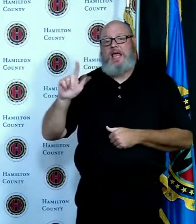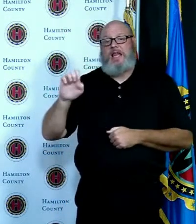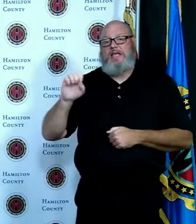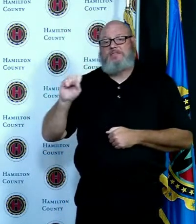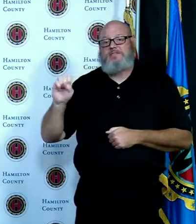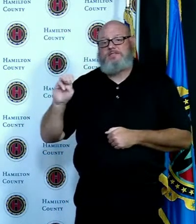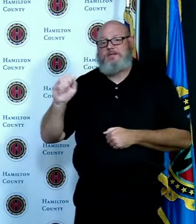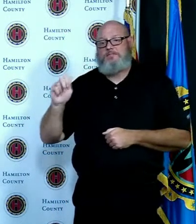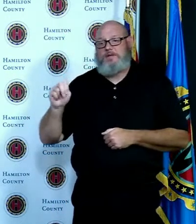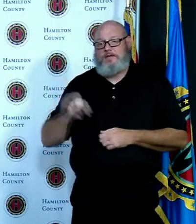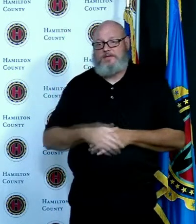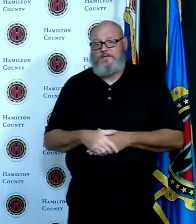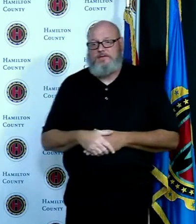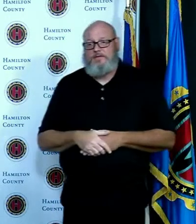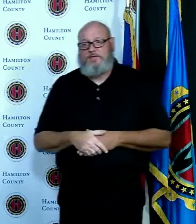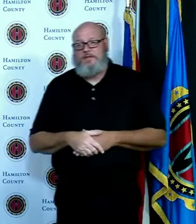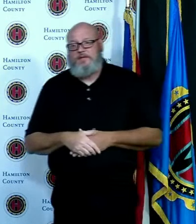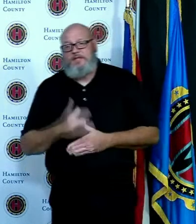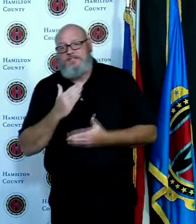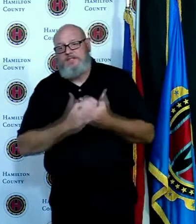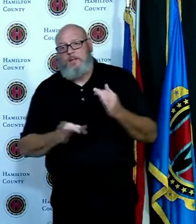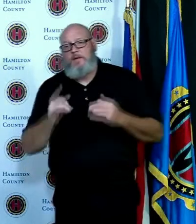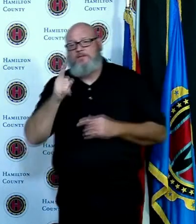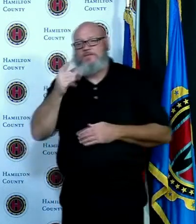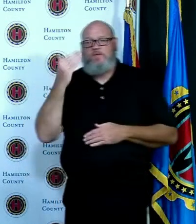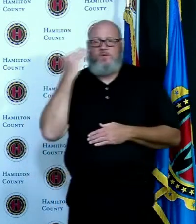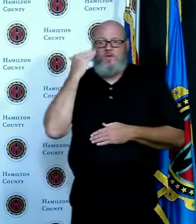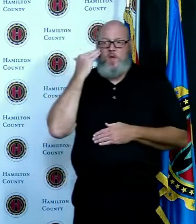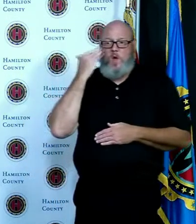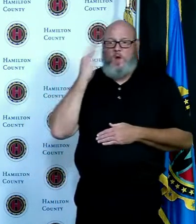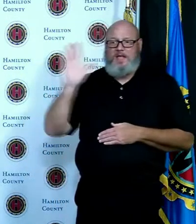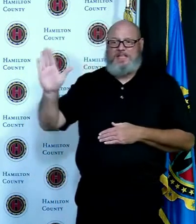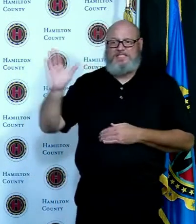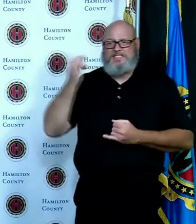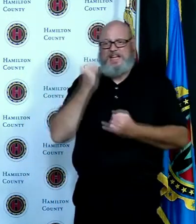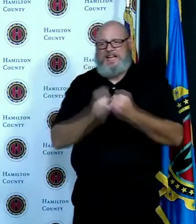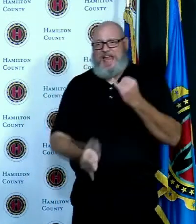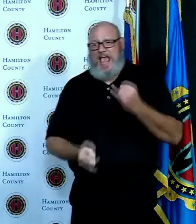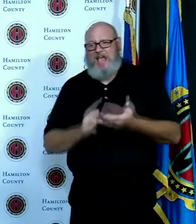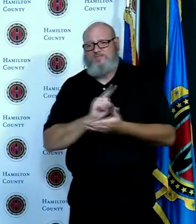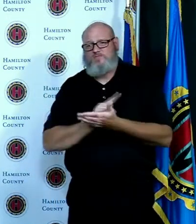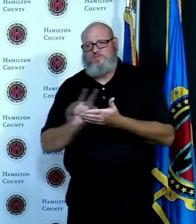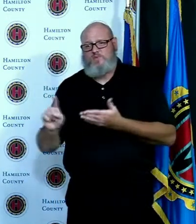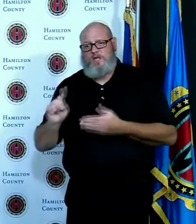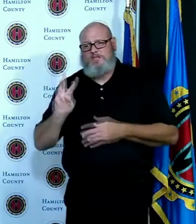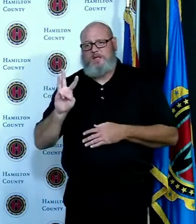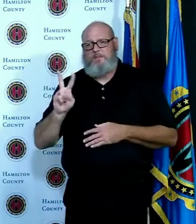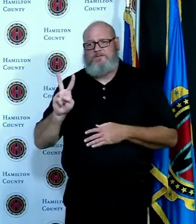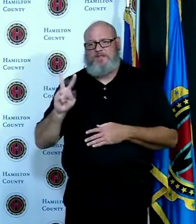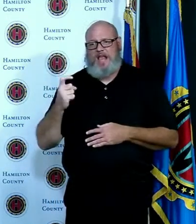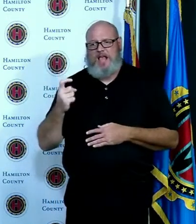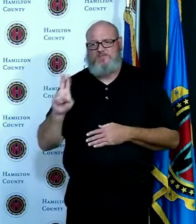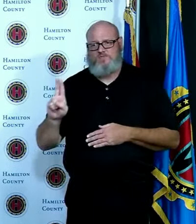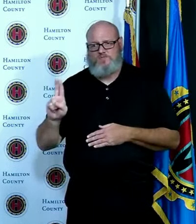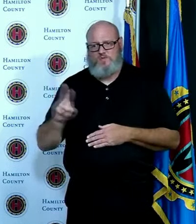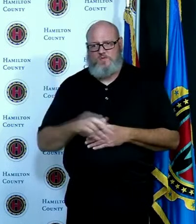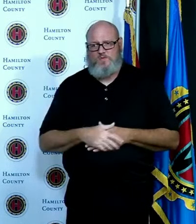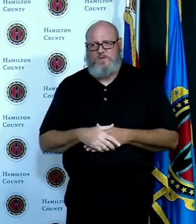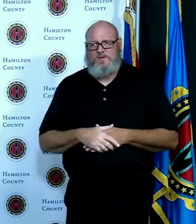some of you may know it's Jay's last well it's his last week at WVXU he is leaving on Friday